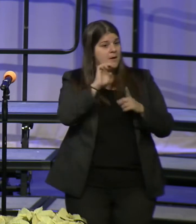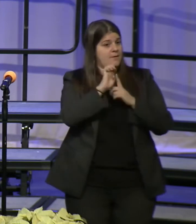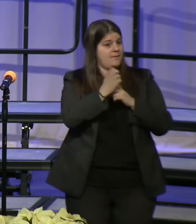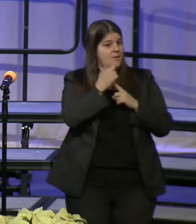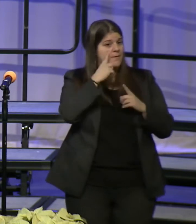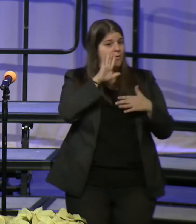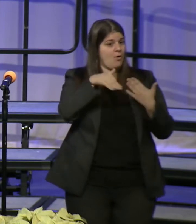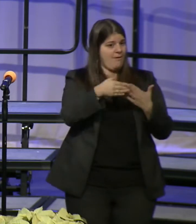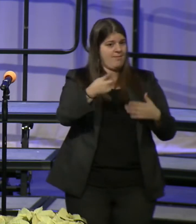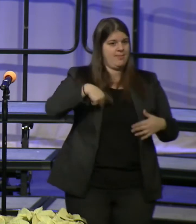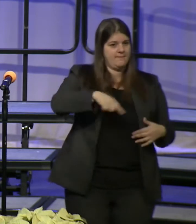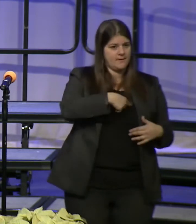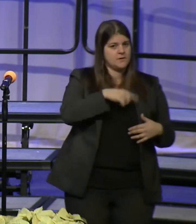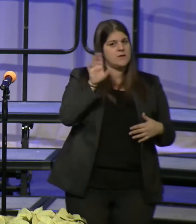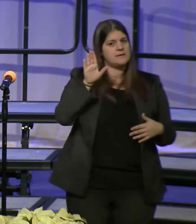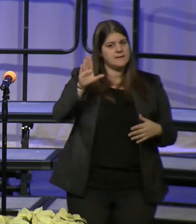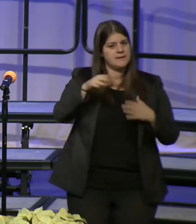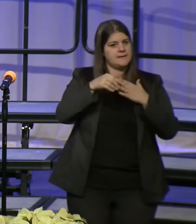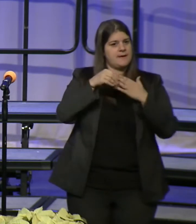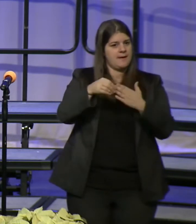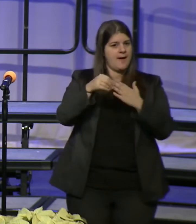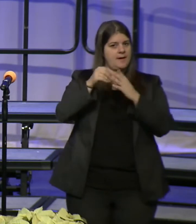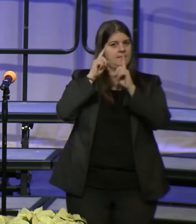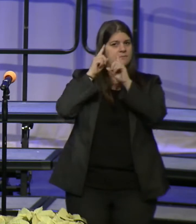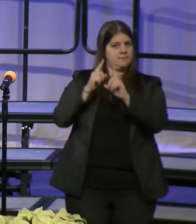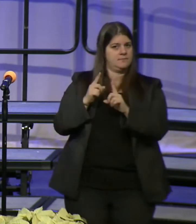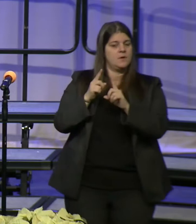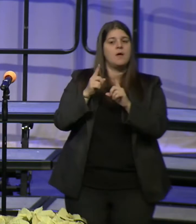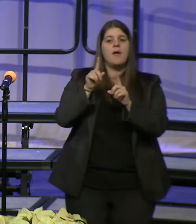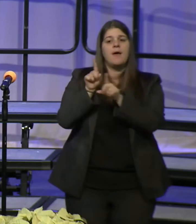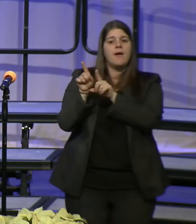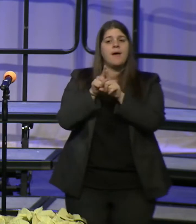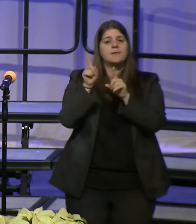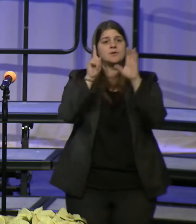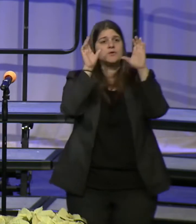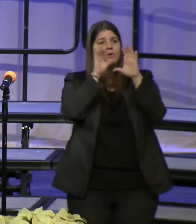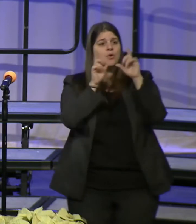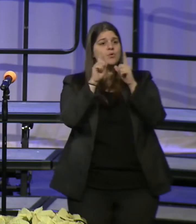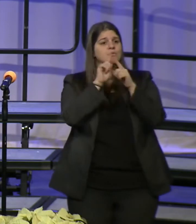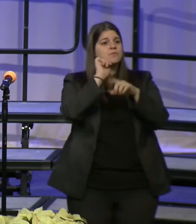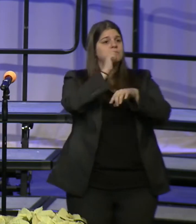will be guiding principles as he looks to create a blueprint of excellence for our community.